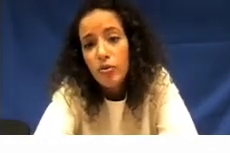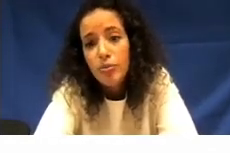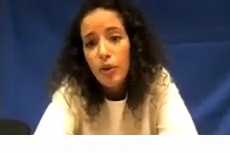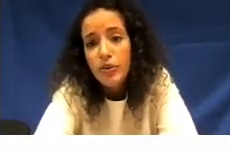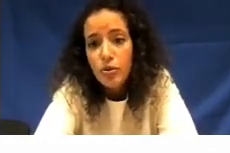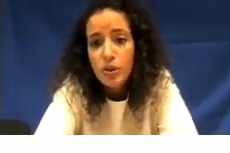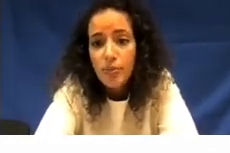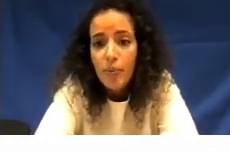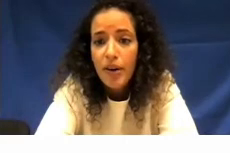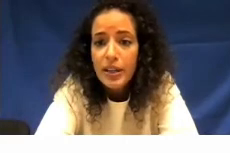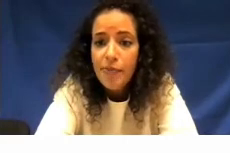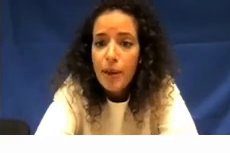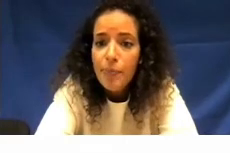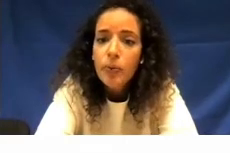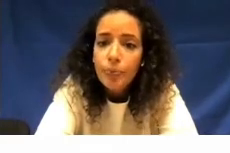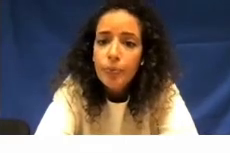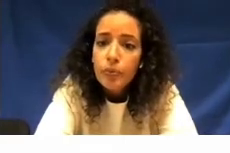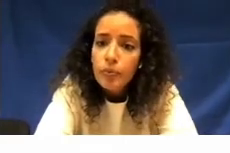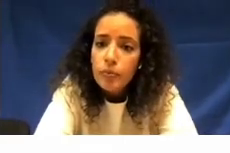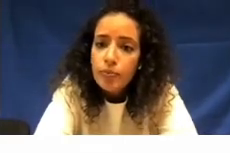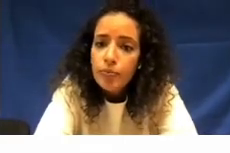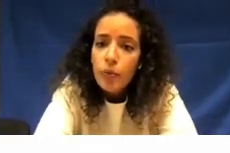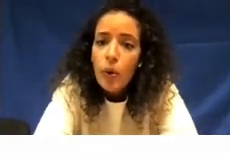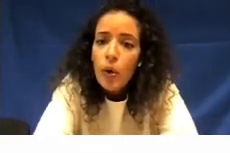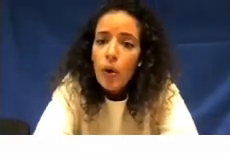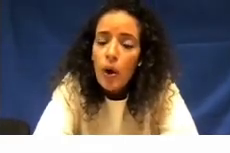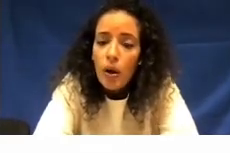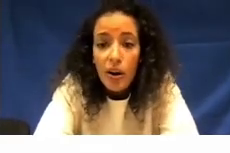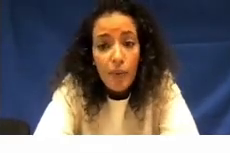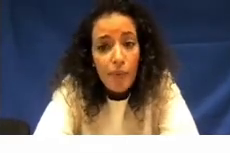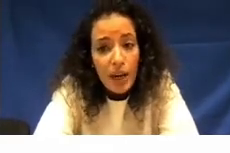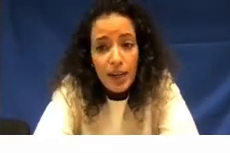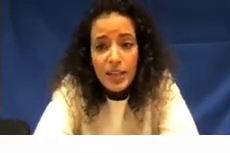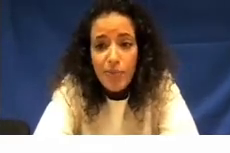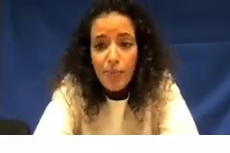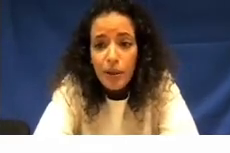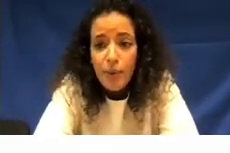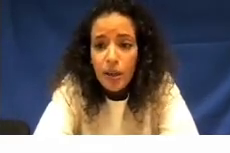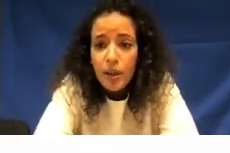some conversation with some American Deaf people there are many many Deaf people in America